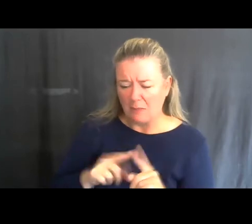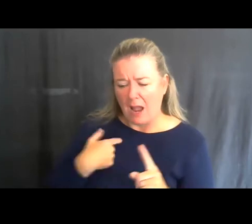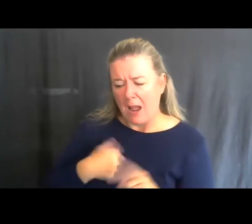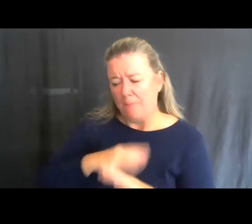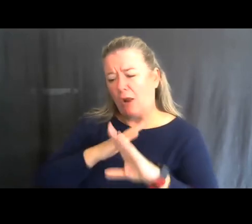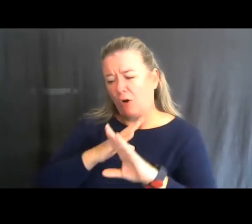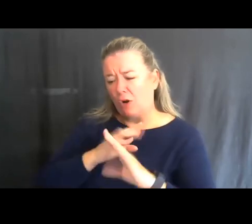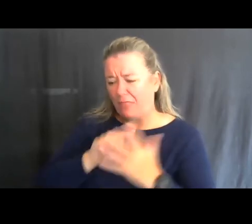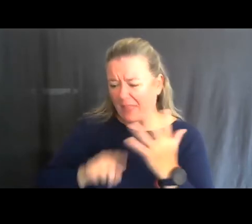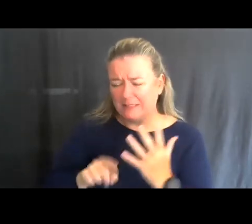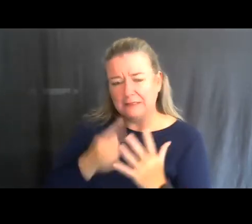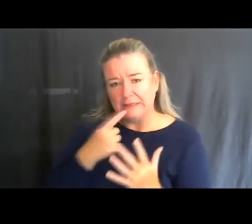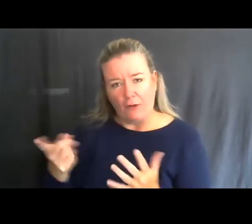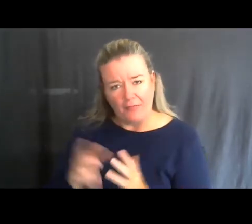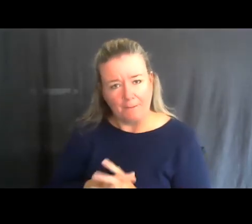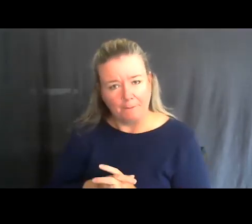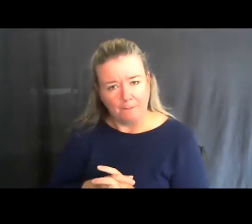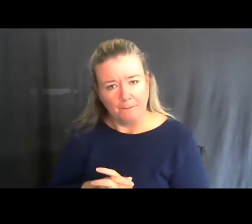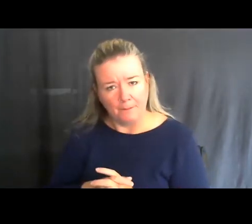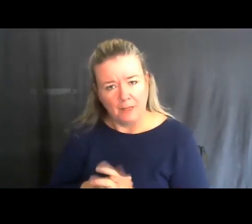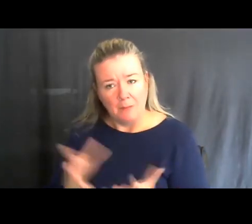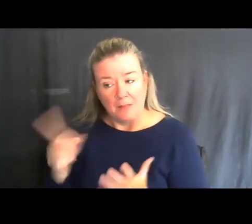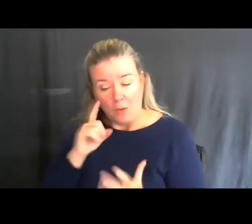Maybe there's something we can do to help.